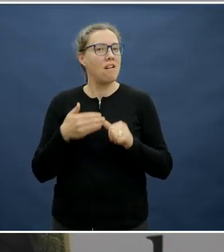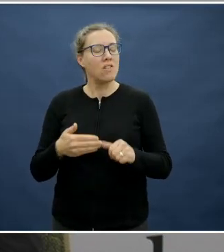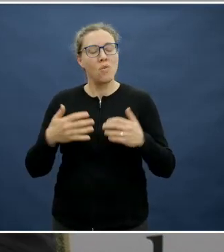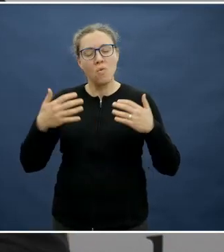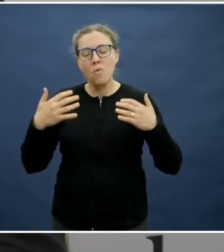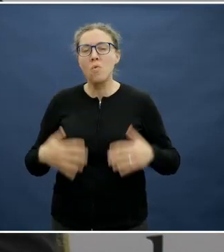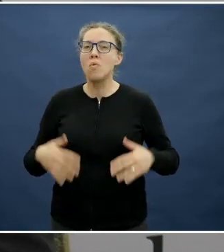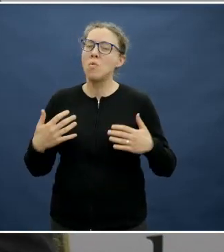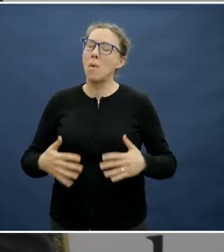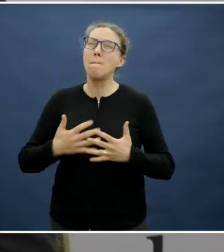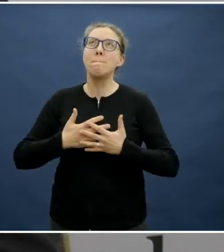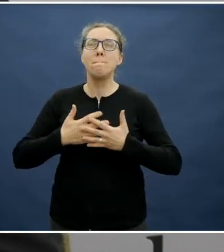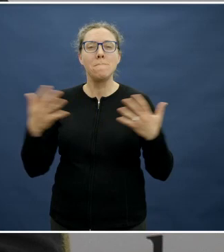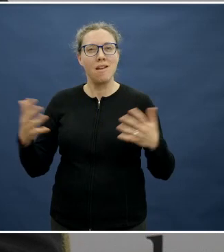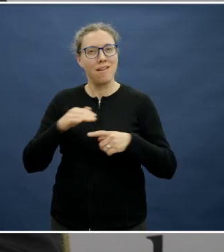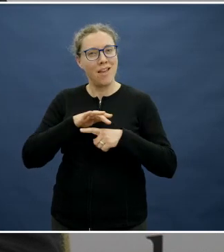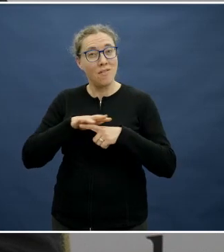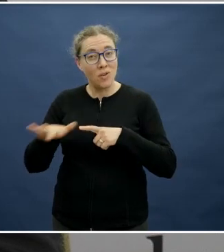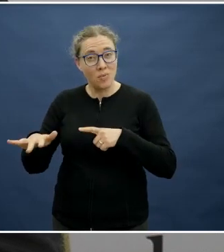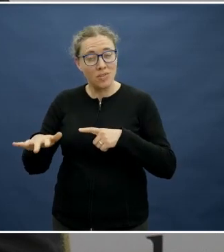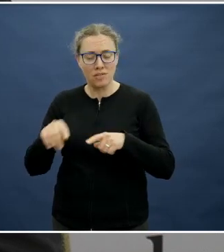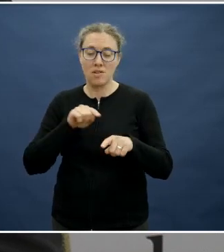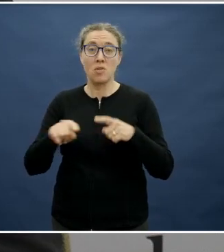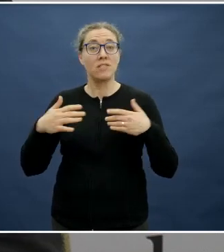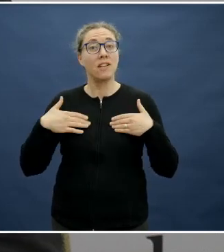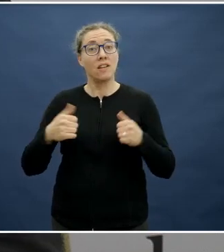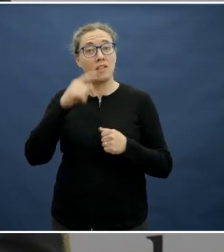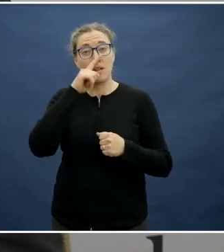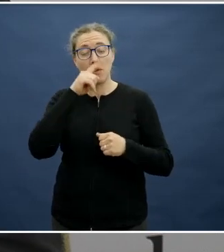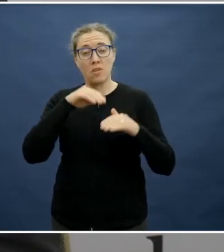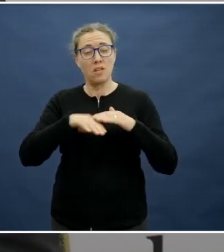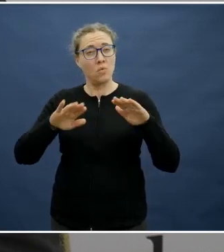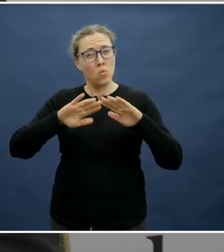I think the healthiest populations in the world have evidence to that as well.